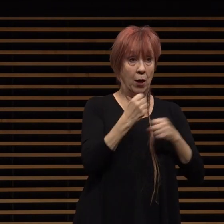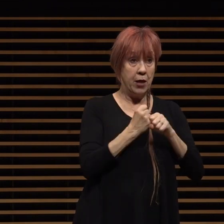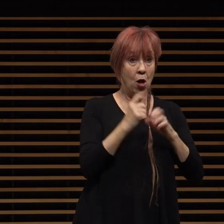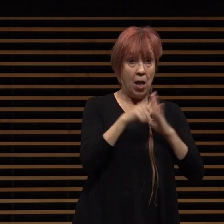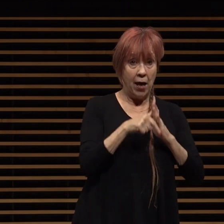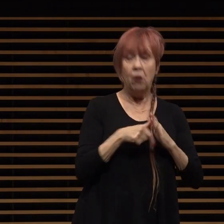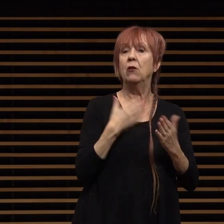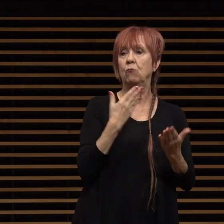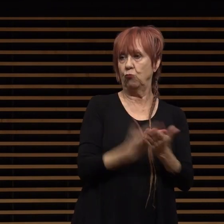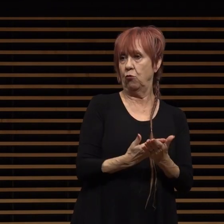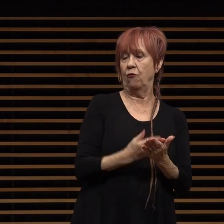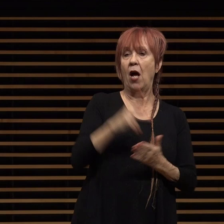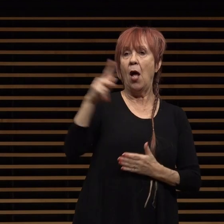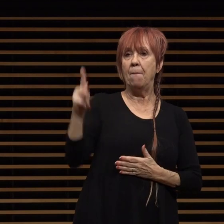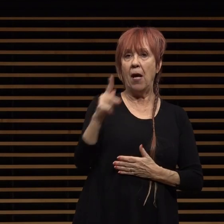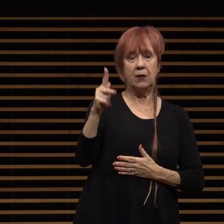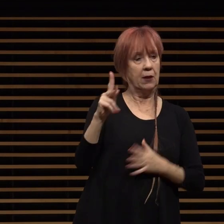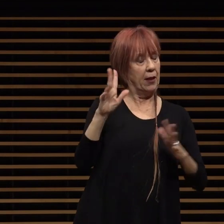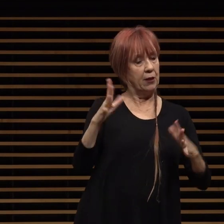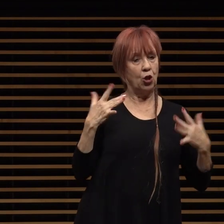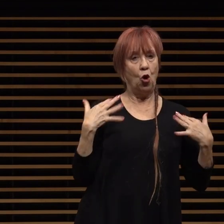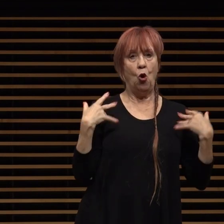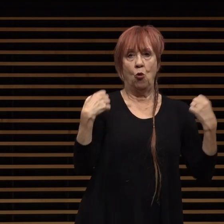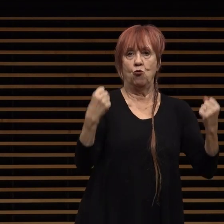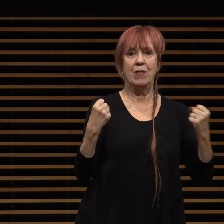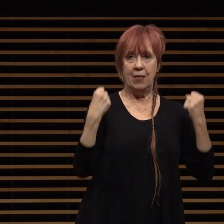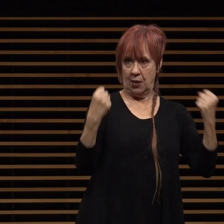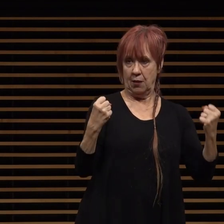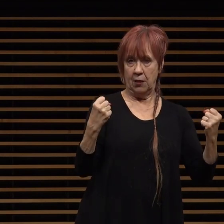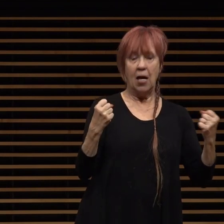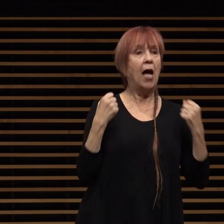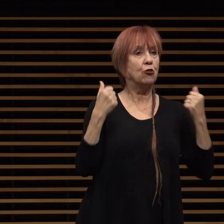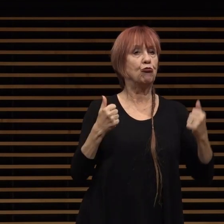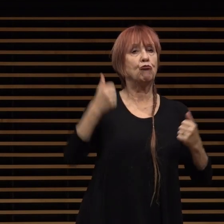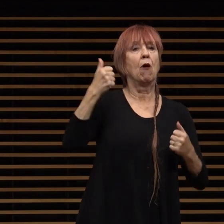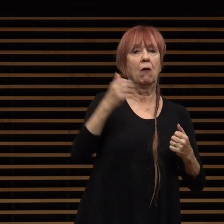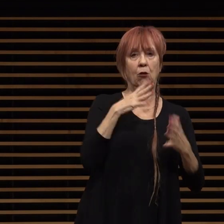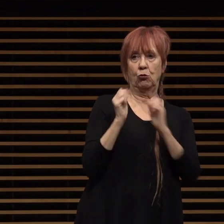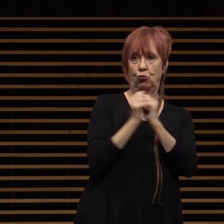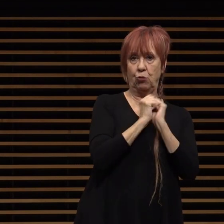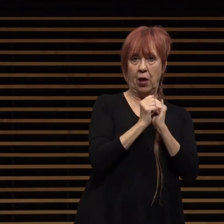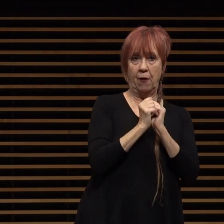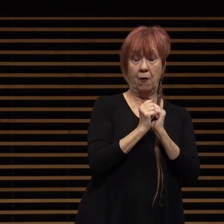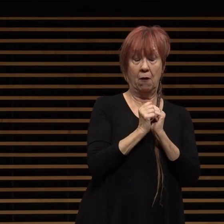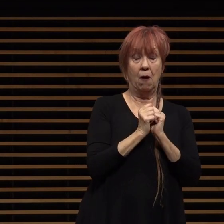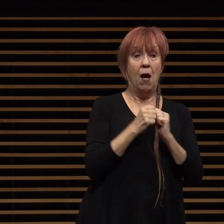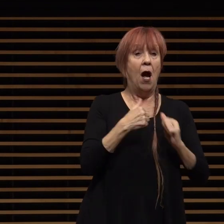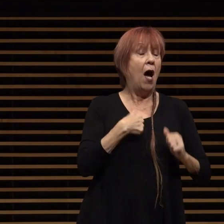that pasadena is in fact resilient and we are stronger together